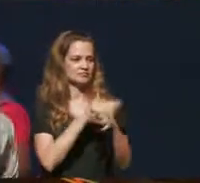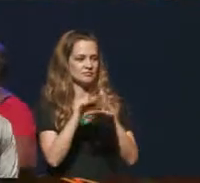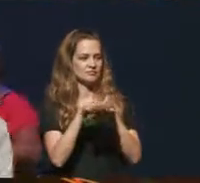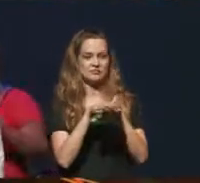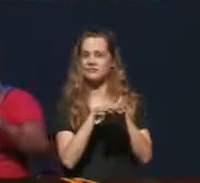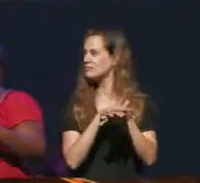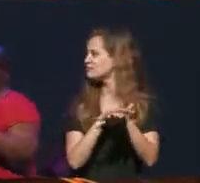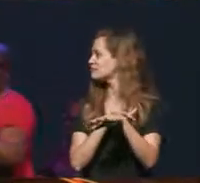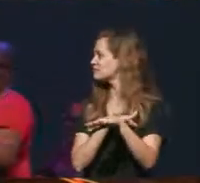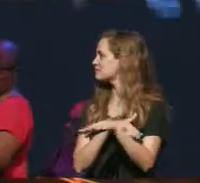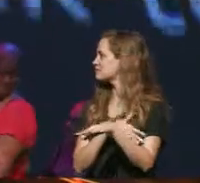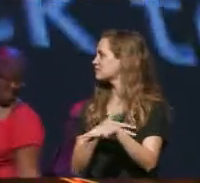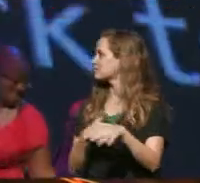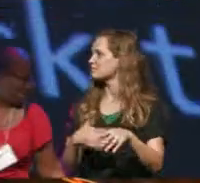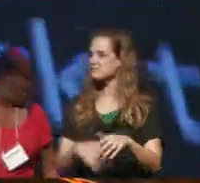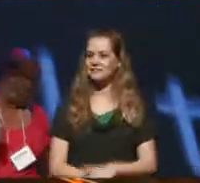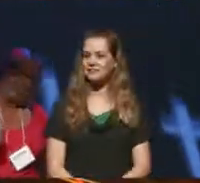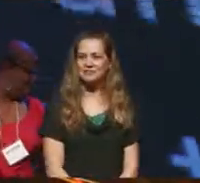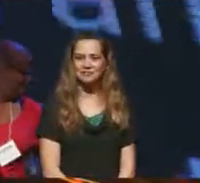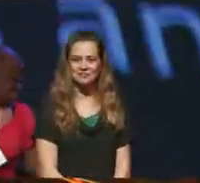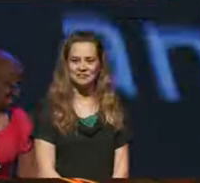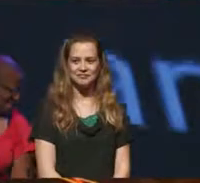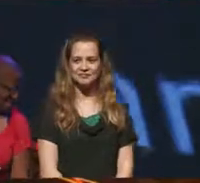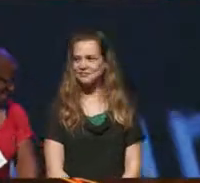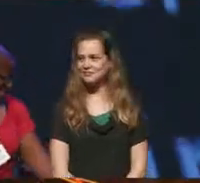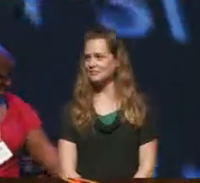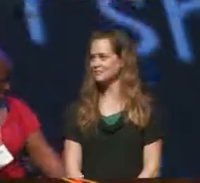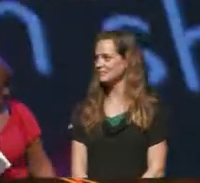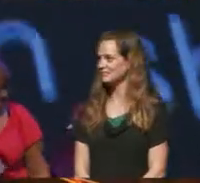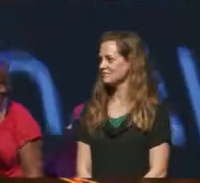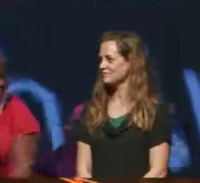Rachel and Leah are seated. Justin identifies as a two spirited Indigenous